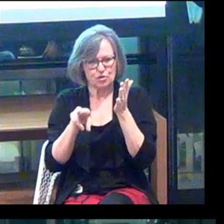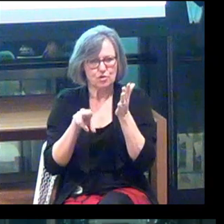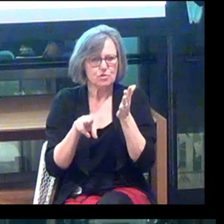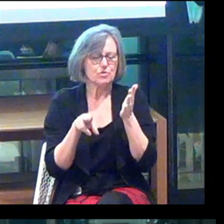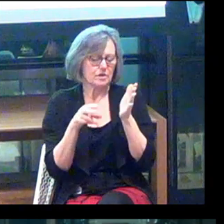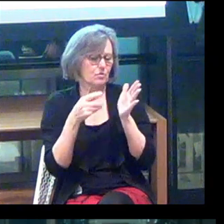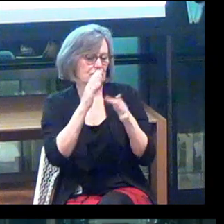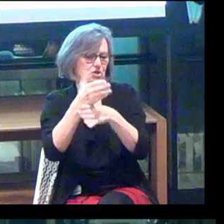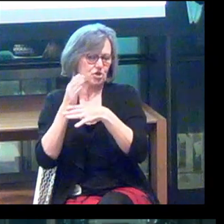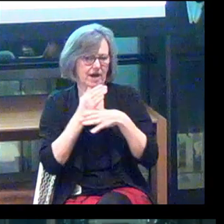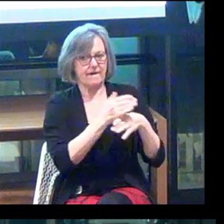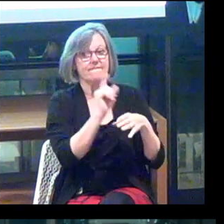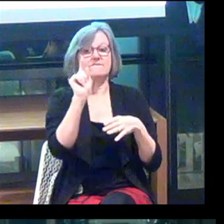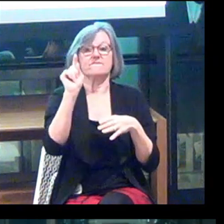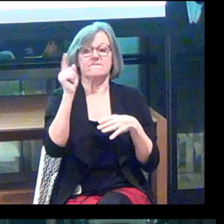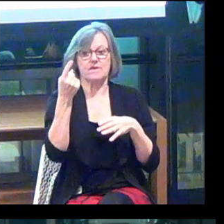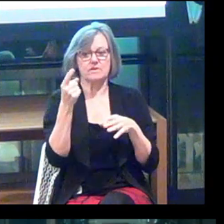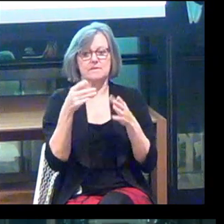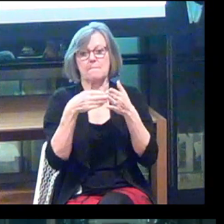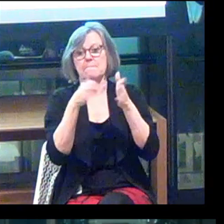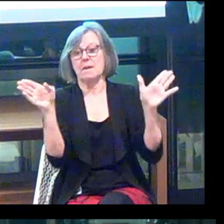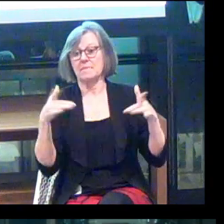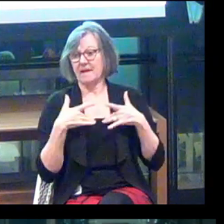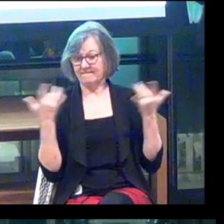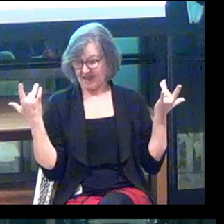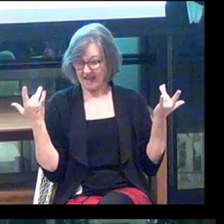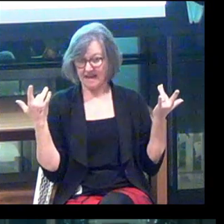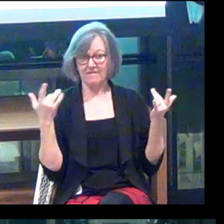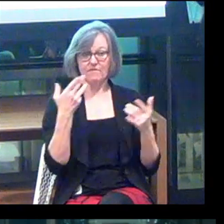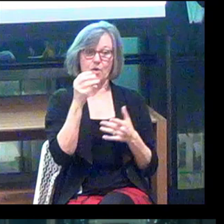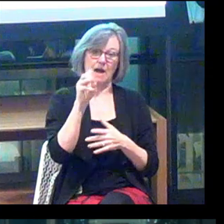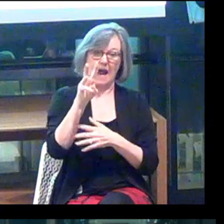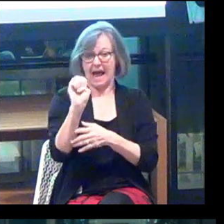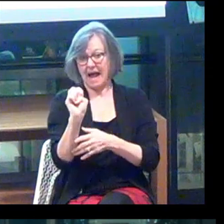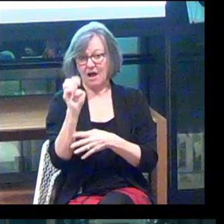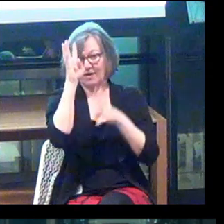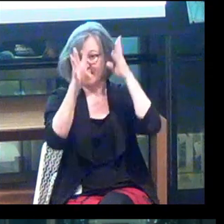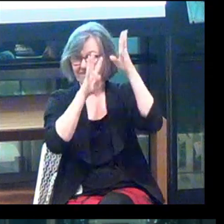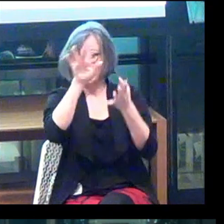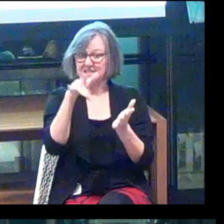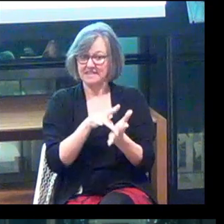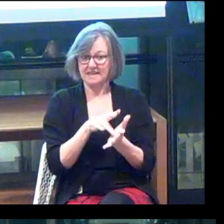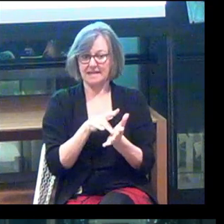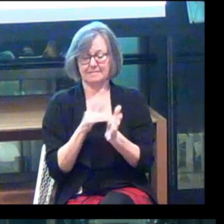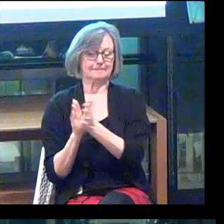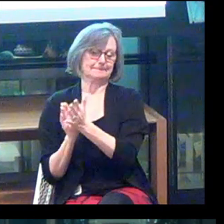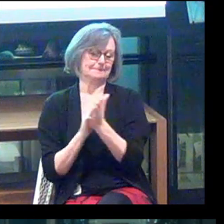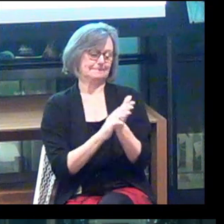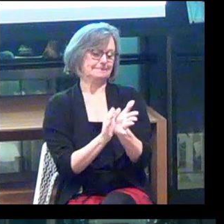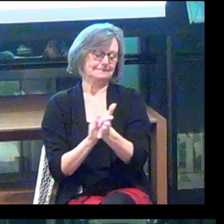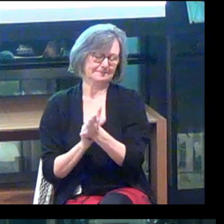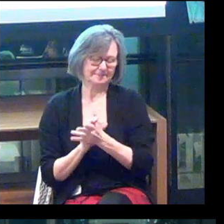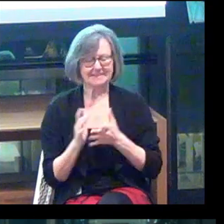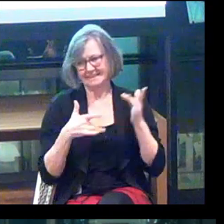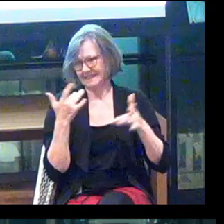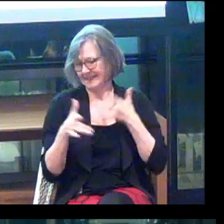In fact, this is the first public event for the Howe Innovation Center! So I'm really excited about it.